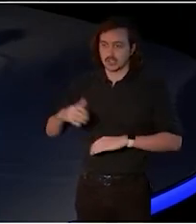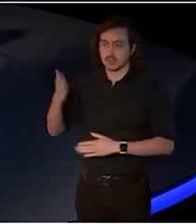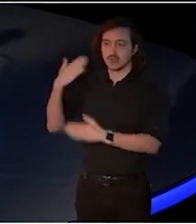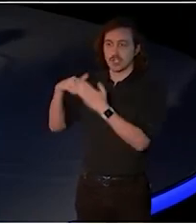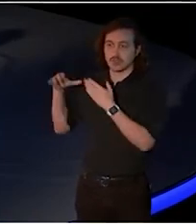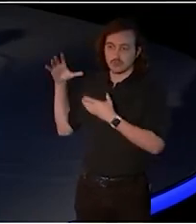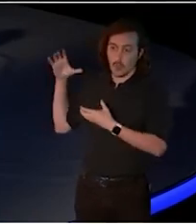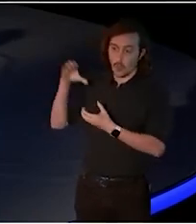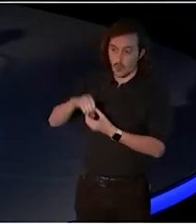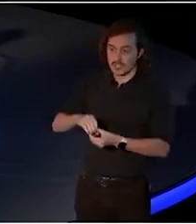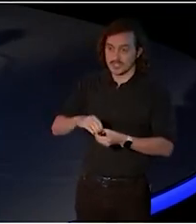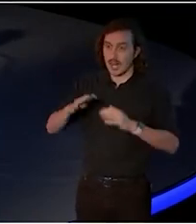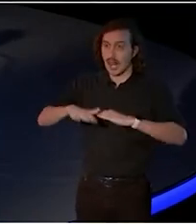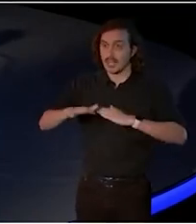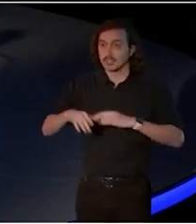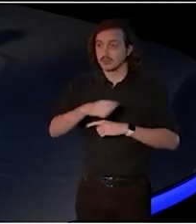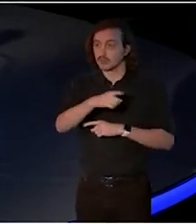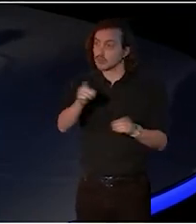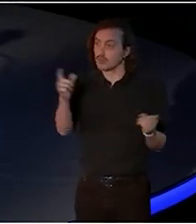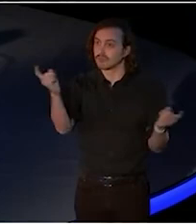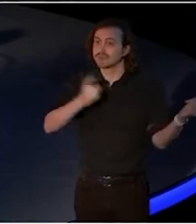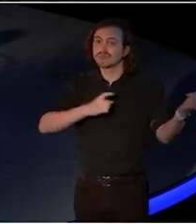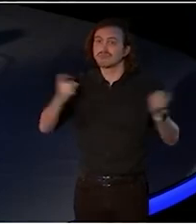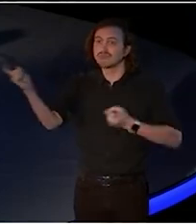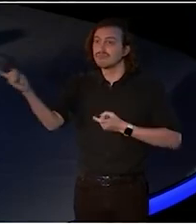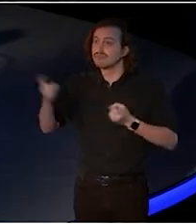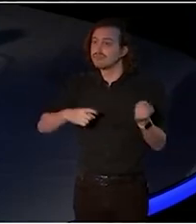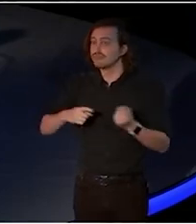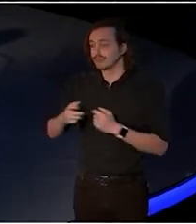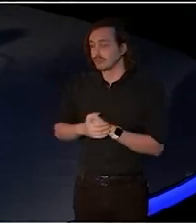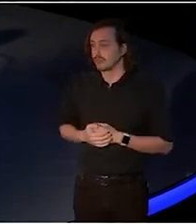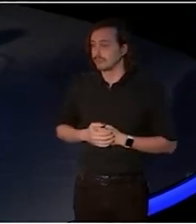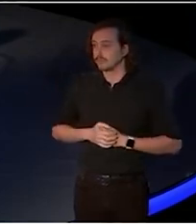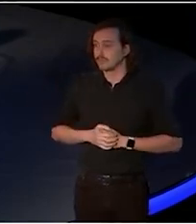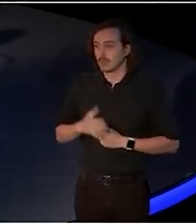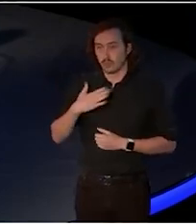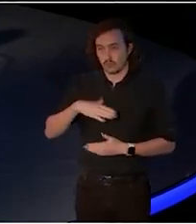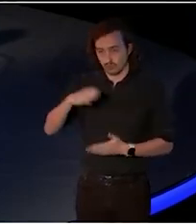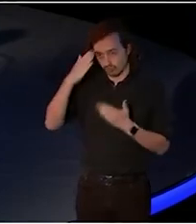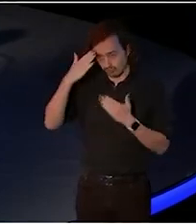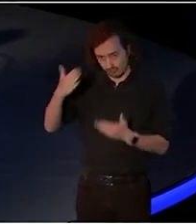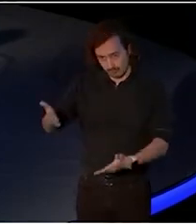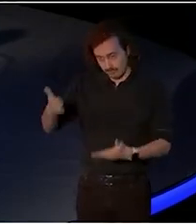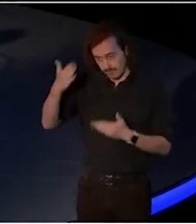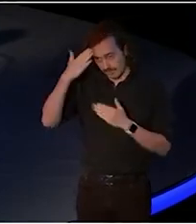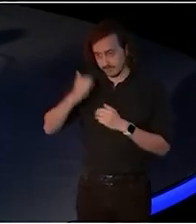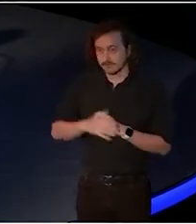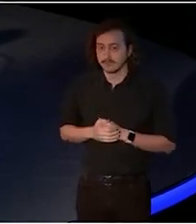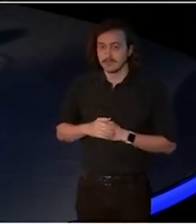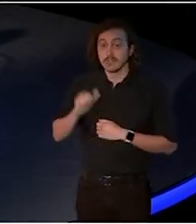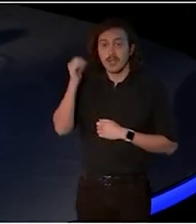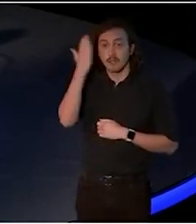that you may have come from or work upon and pay my respects to all our Aboriginal elders.